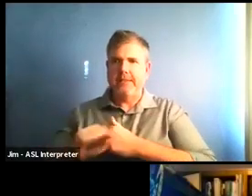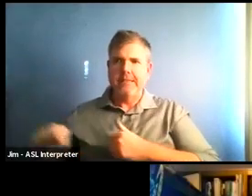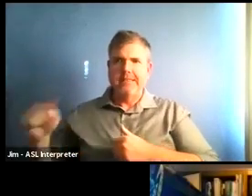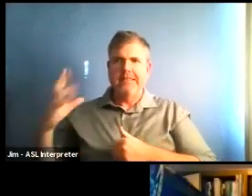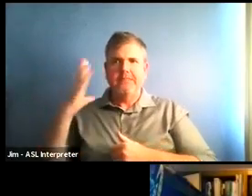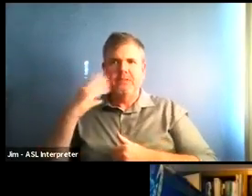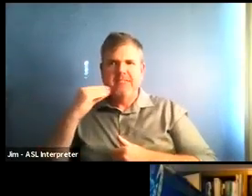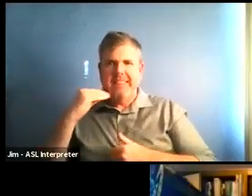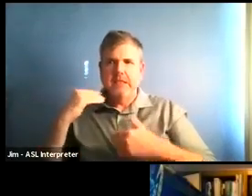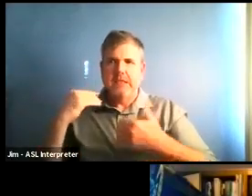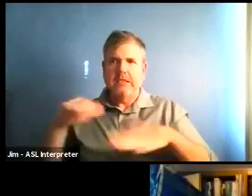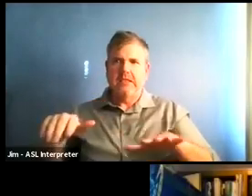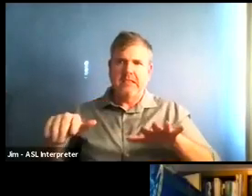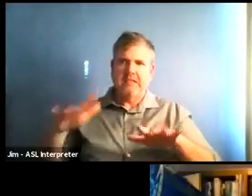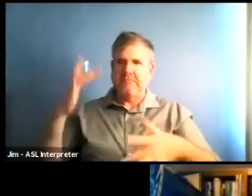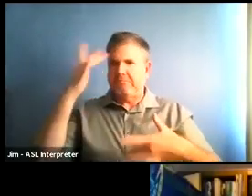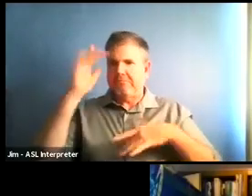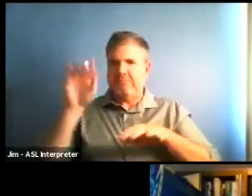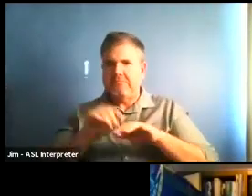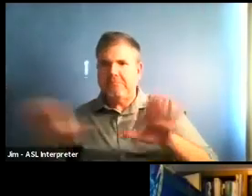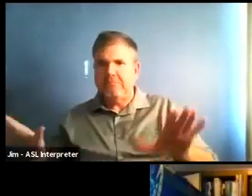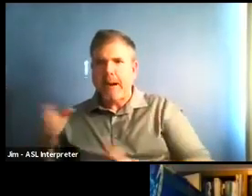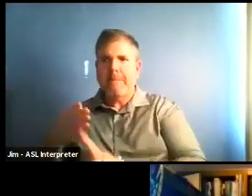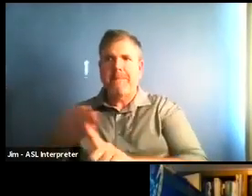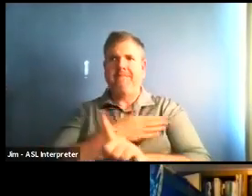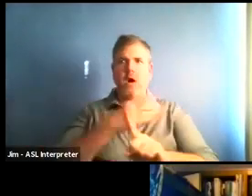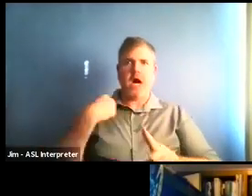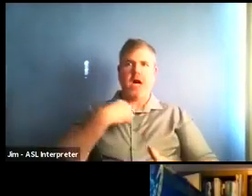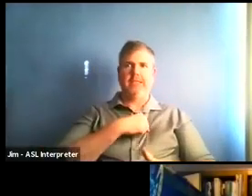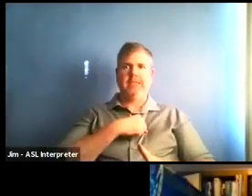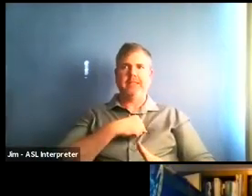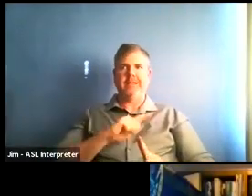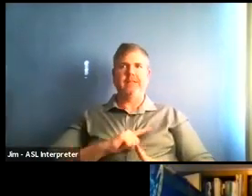And I was going to state that when with this question that